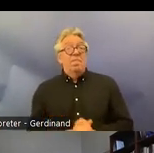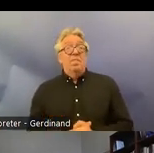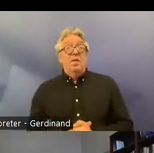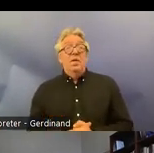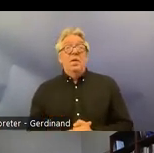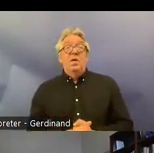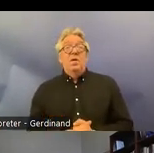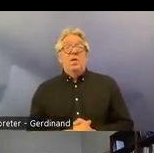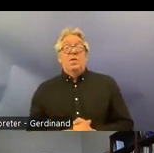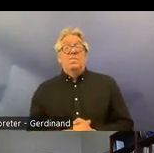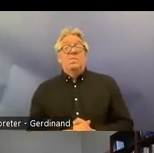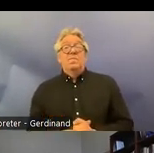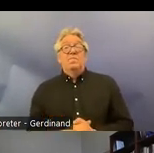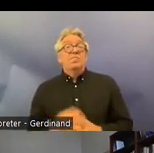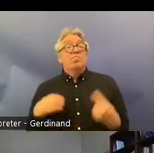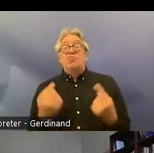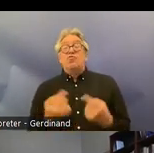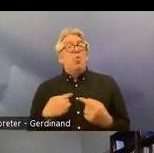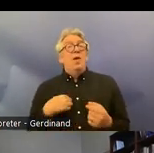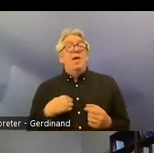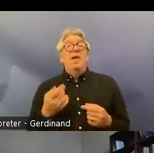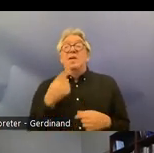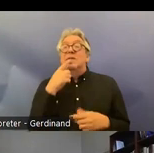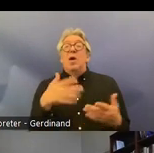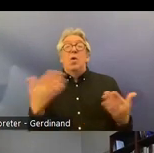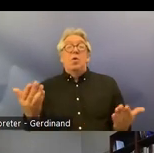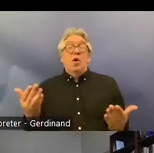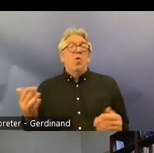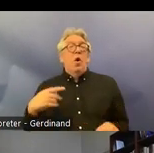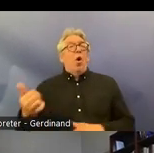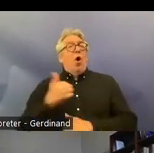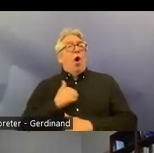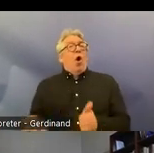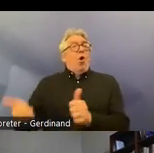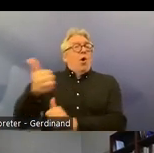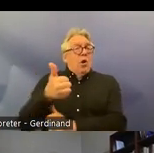to ongoing legislative processes on guardianship on Force treatment on